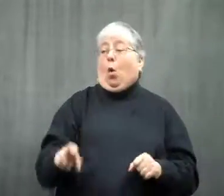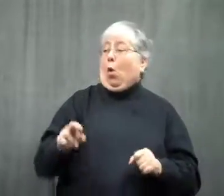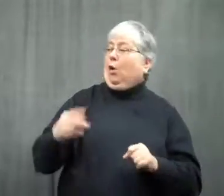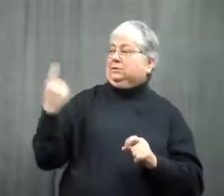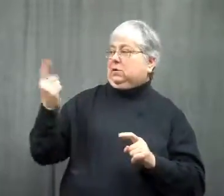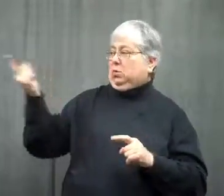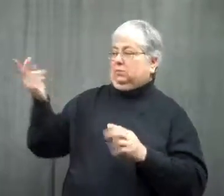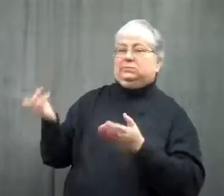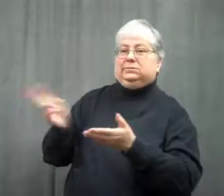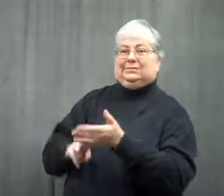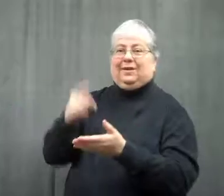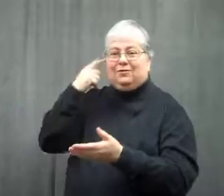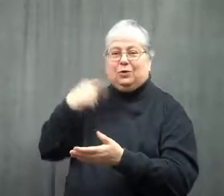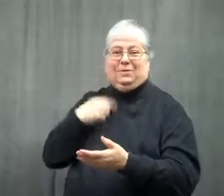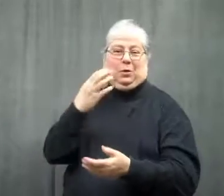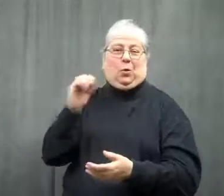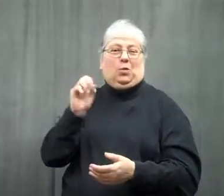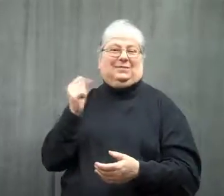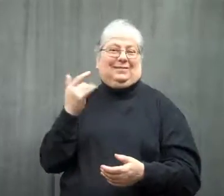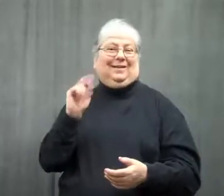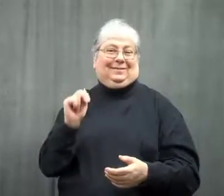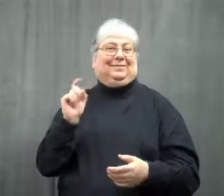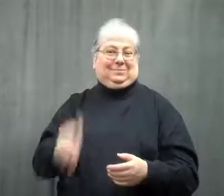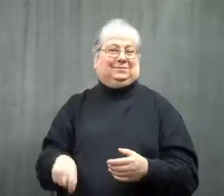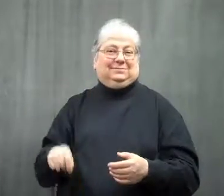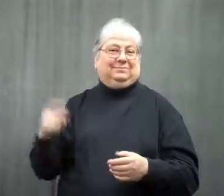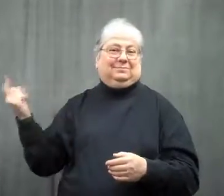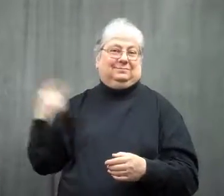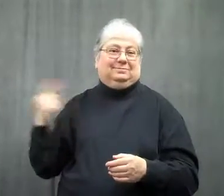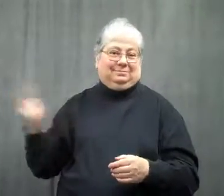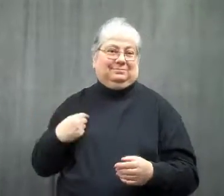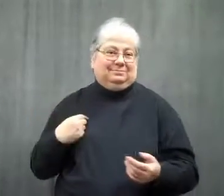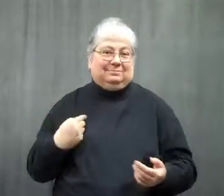Or someone can co-sign on the card.